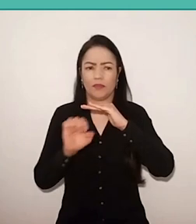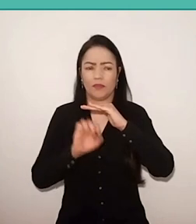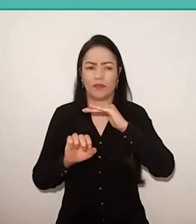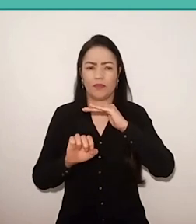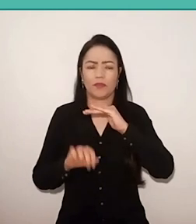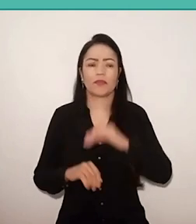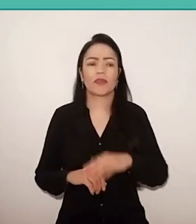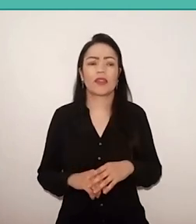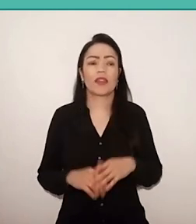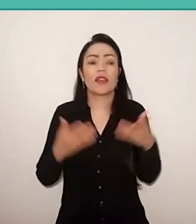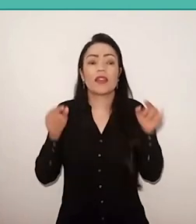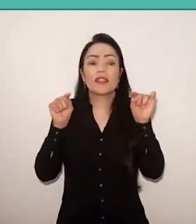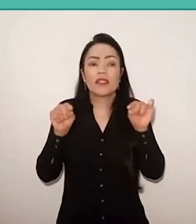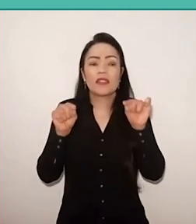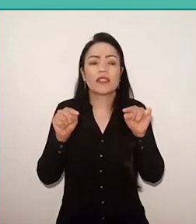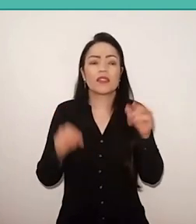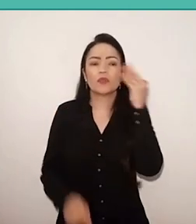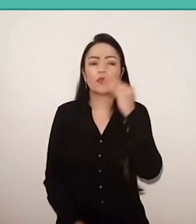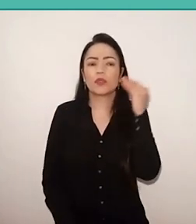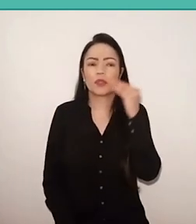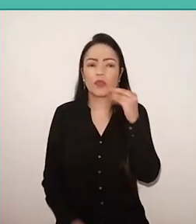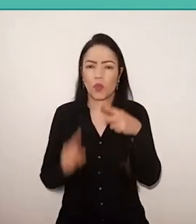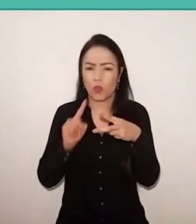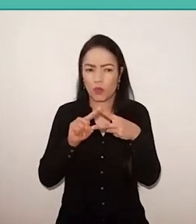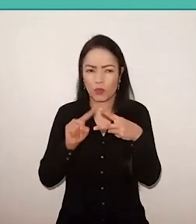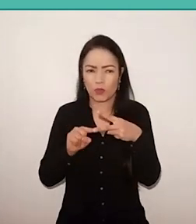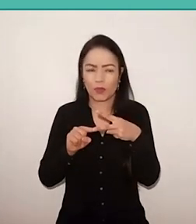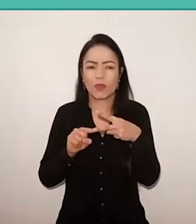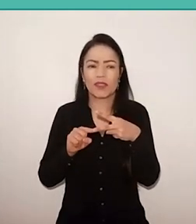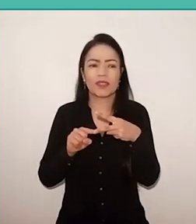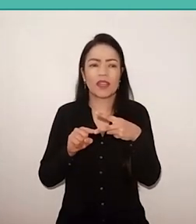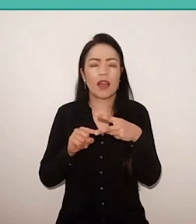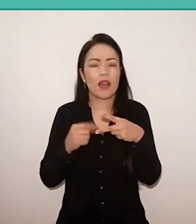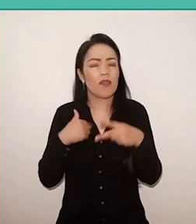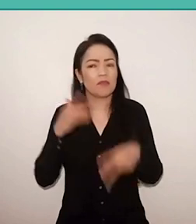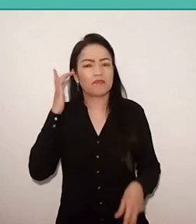there he will try two aspects that, in my point of view, will be very important for thought: